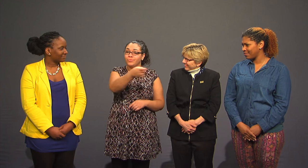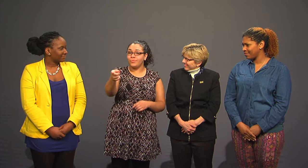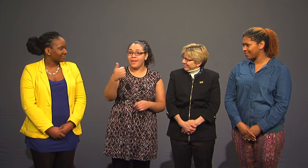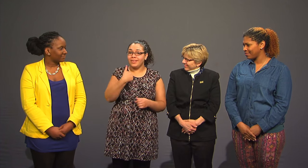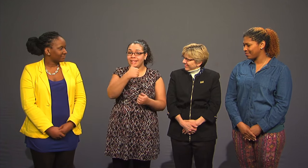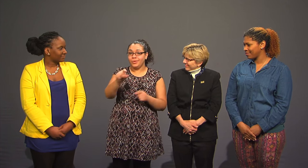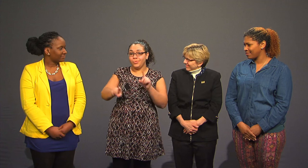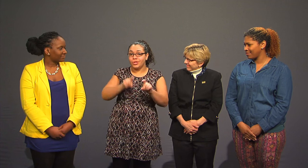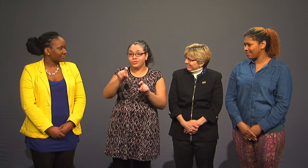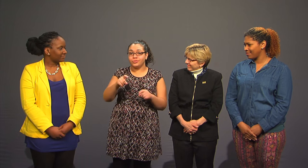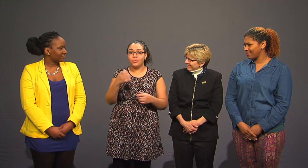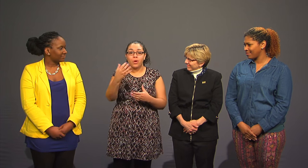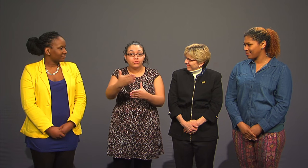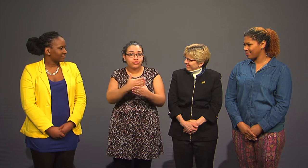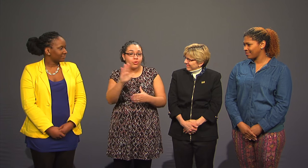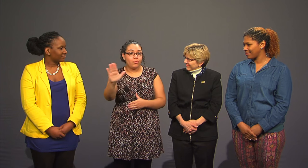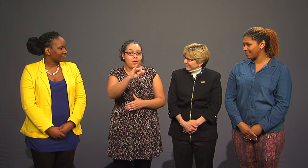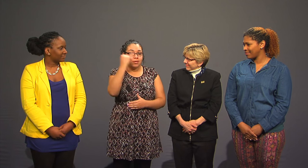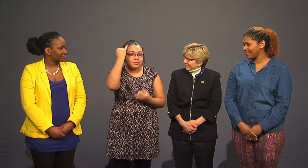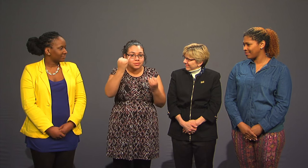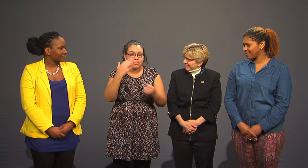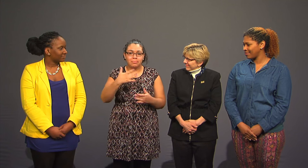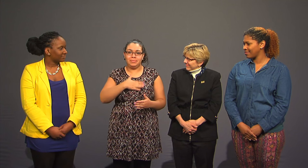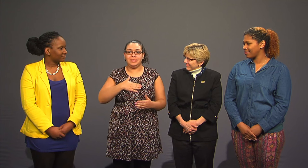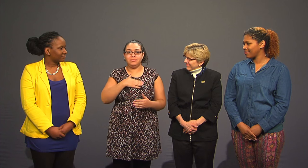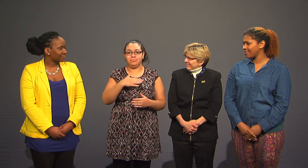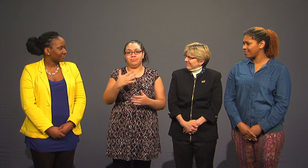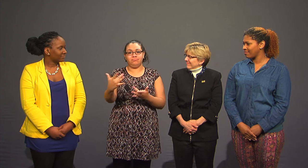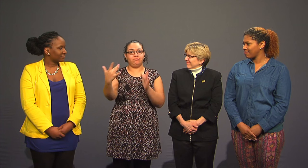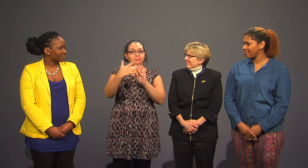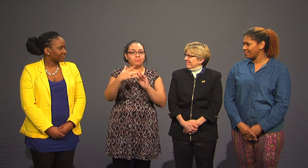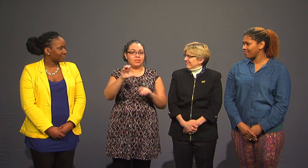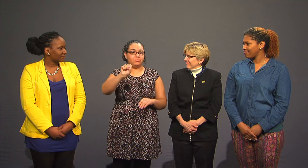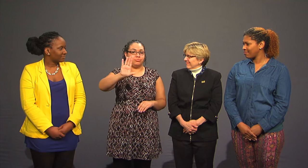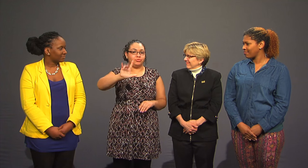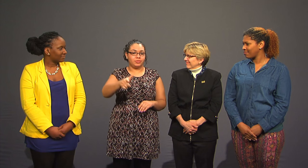If you have any questions or want to share your ideas, please reach out to SBG.